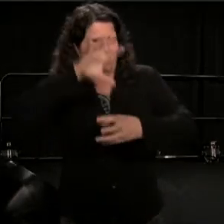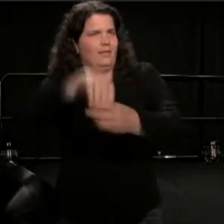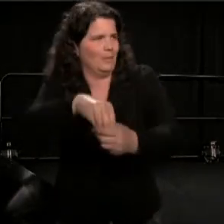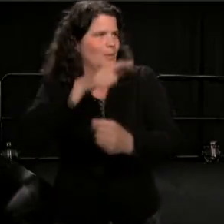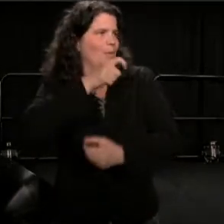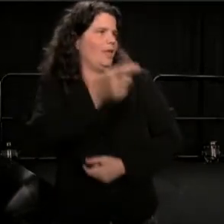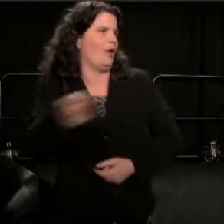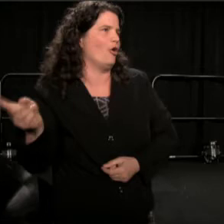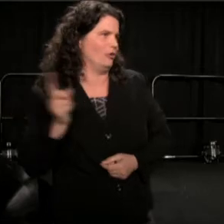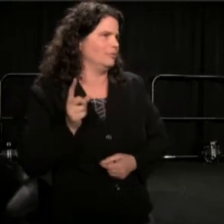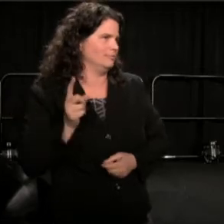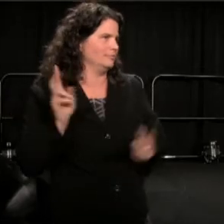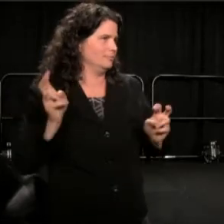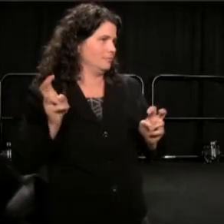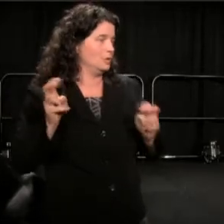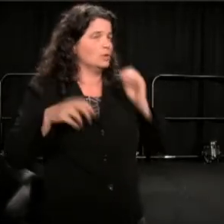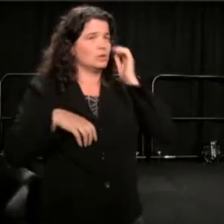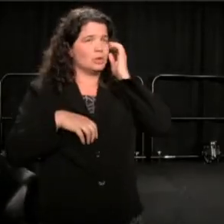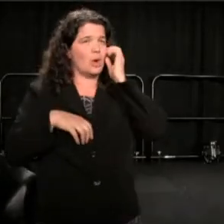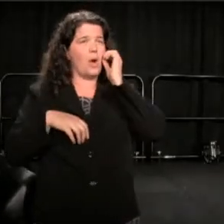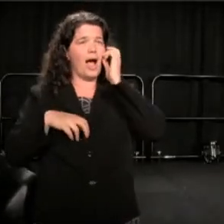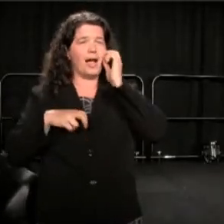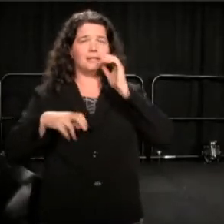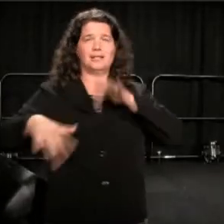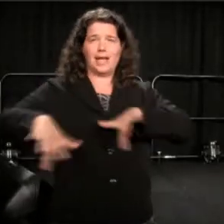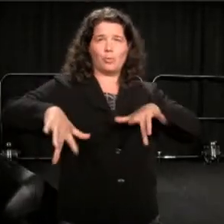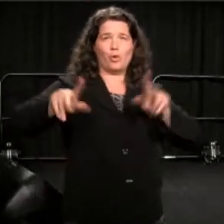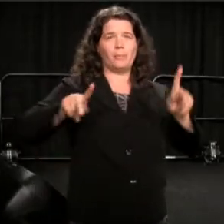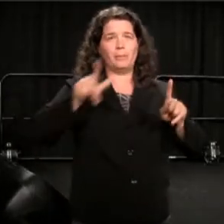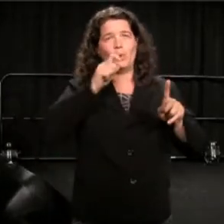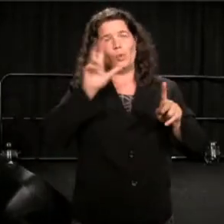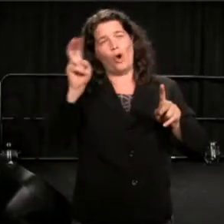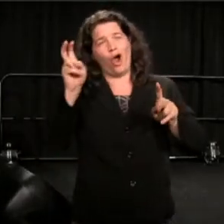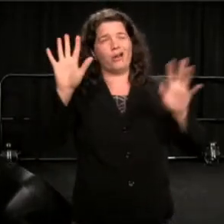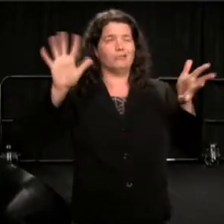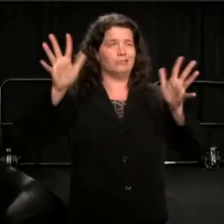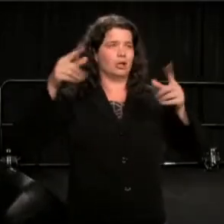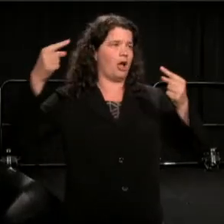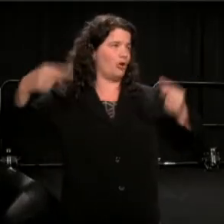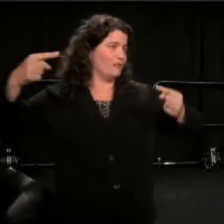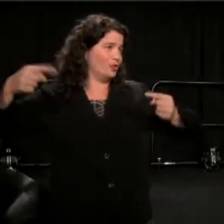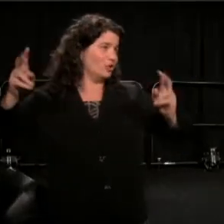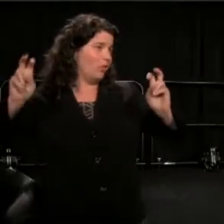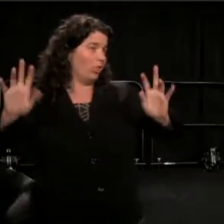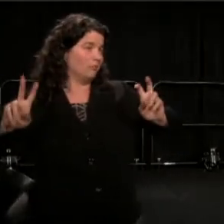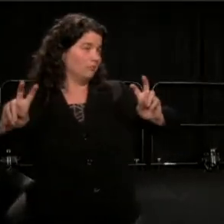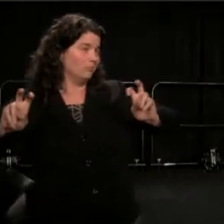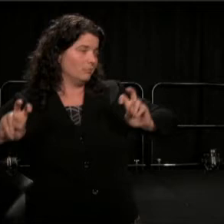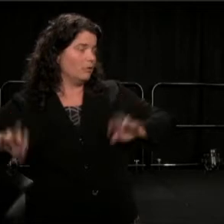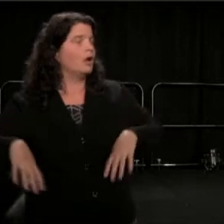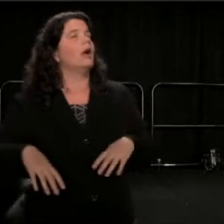but in reality, not always. And then, I learned what I have recorded, word for word.